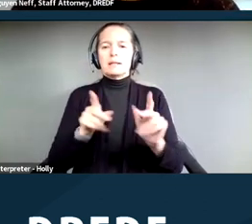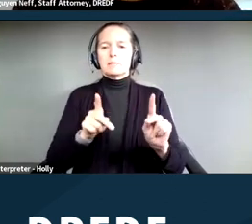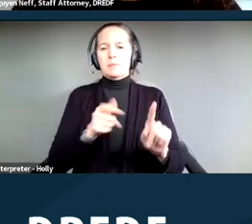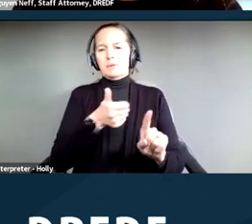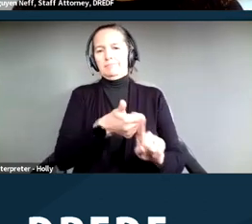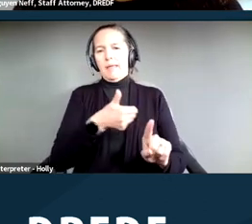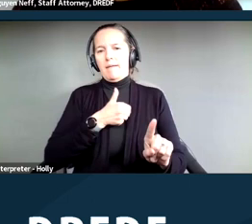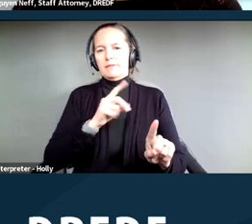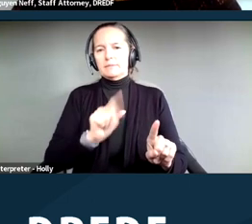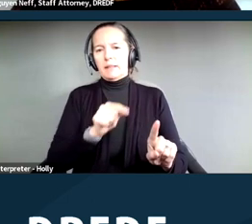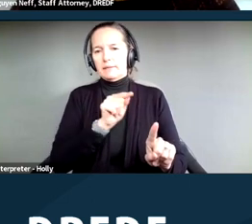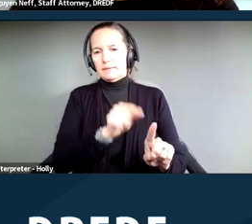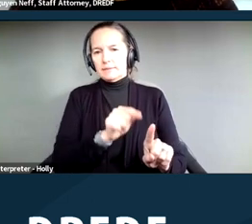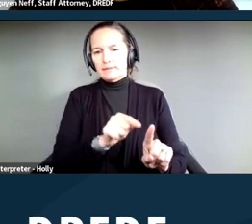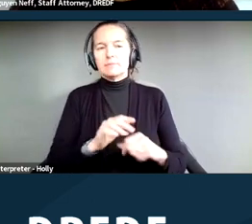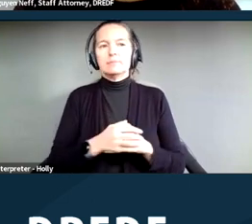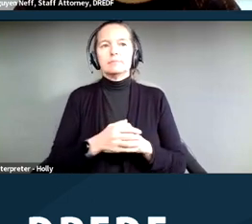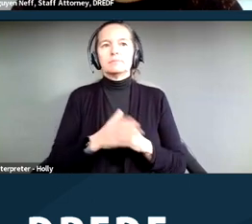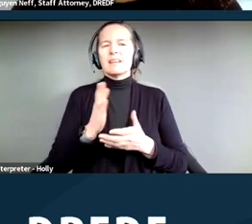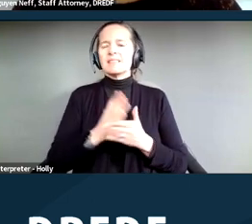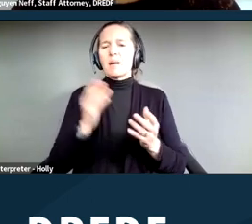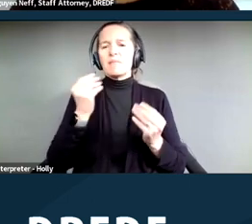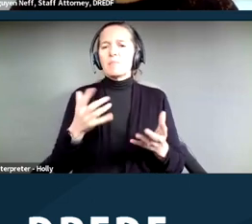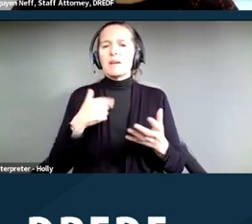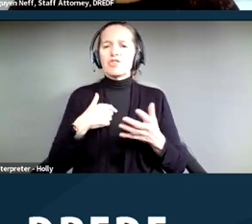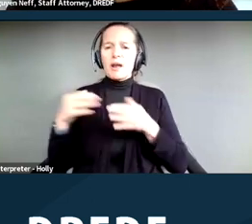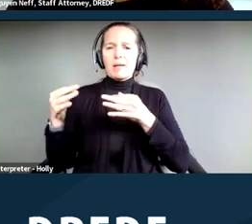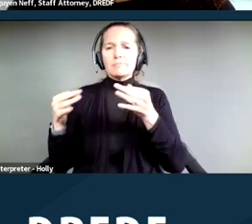Some of the information that I'm going over today might have other laws that are also applicable